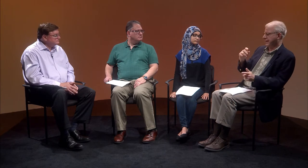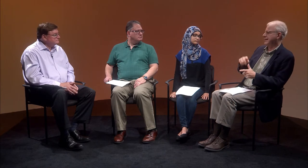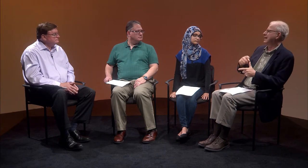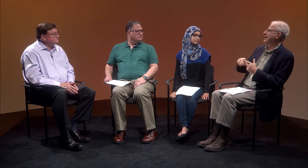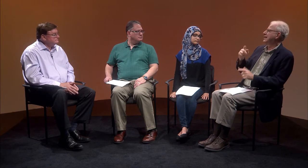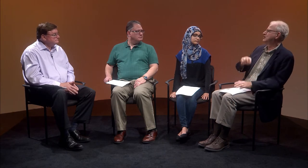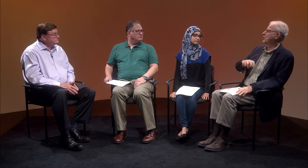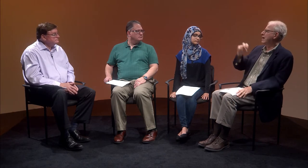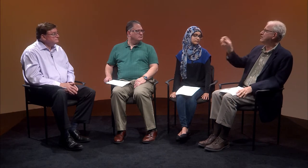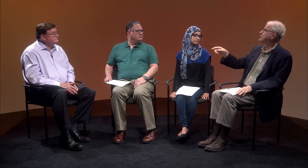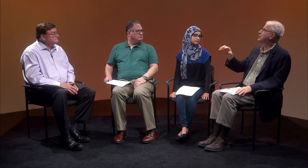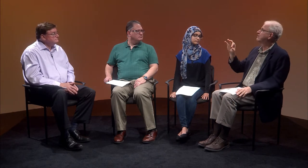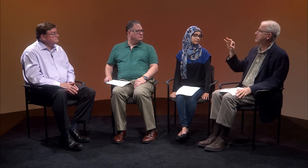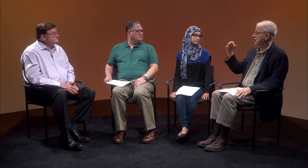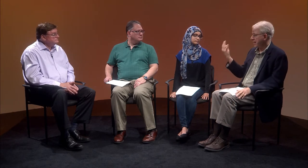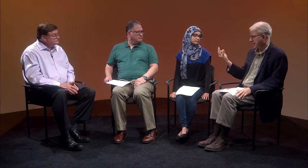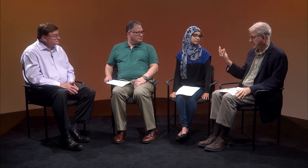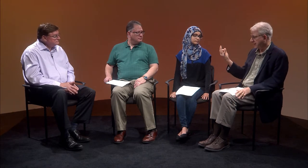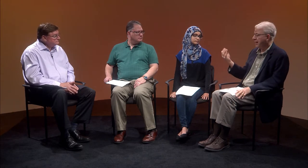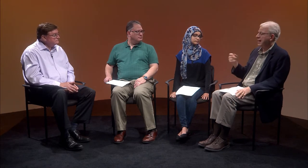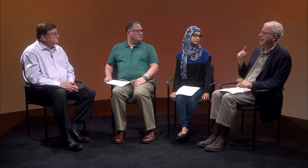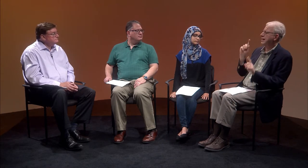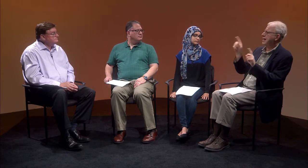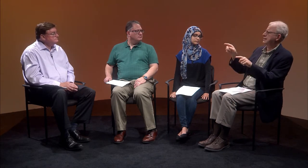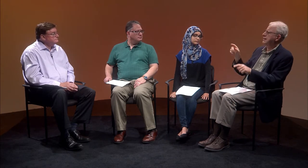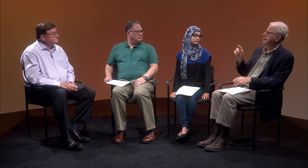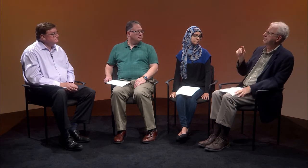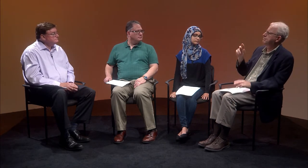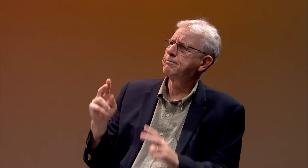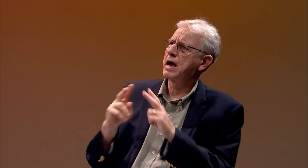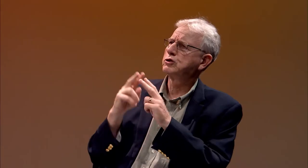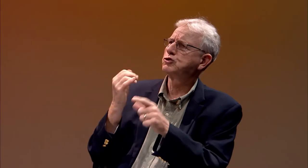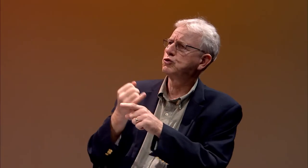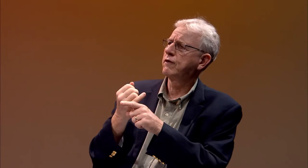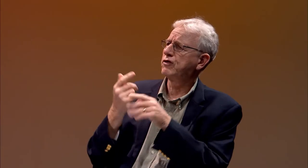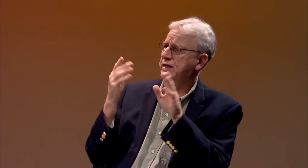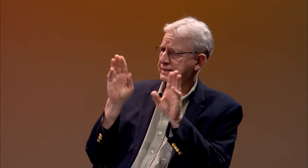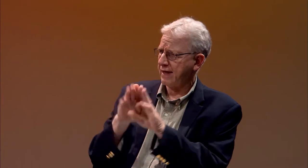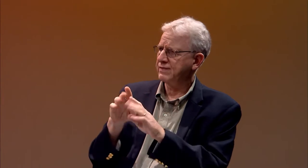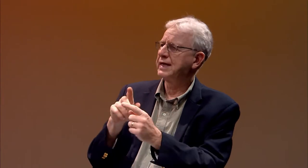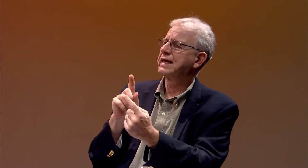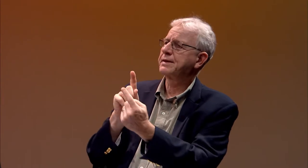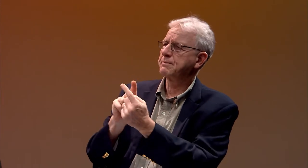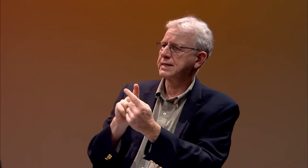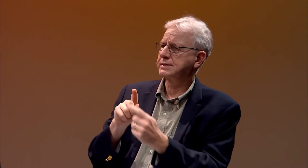and he wasn't going to get the support he needed from them. That's when he decided to go to France,